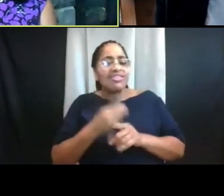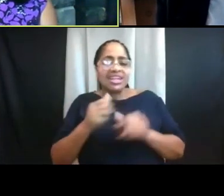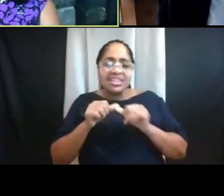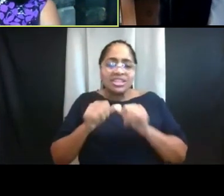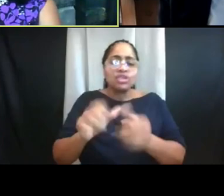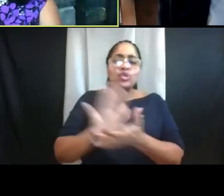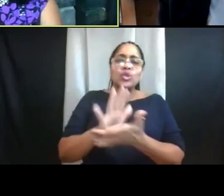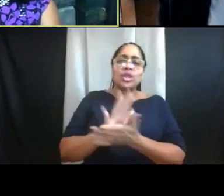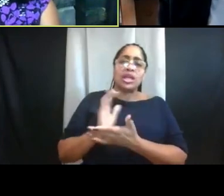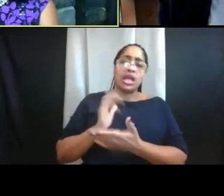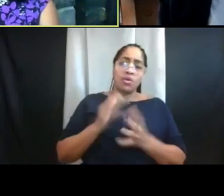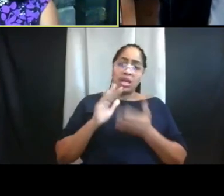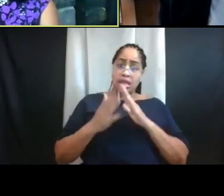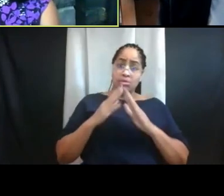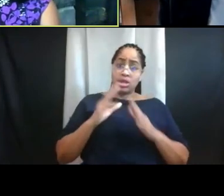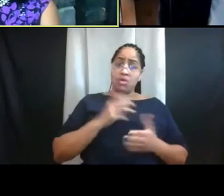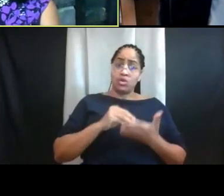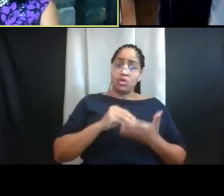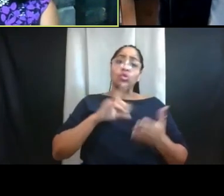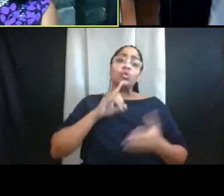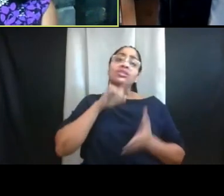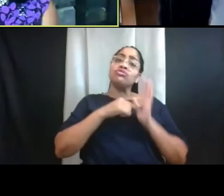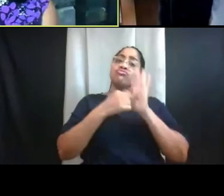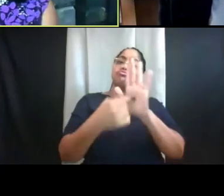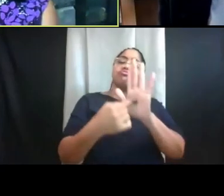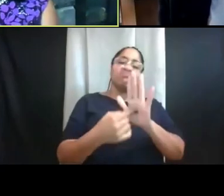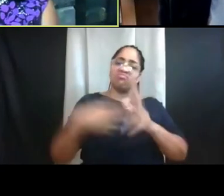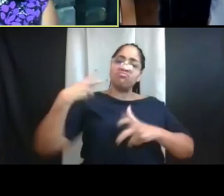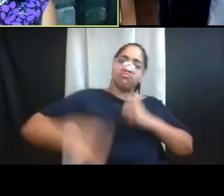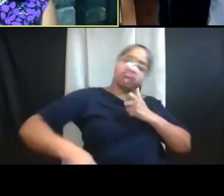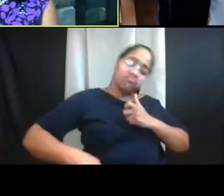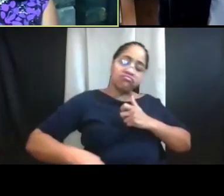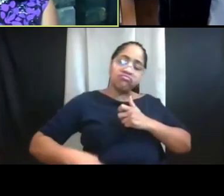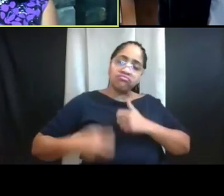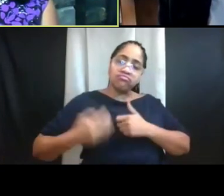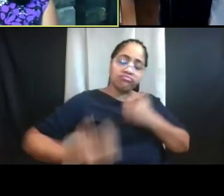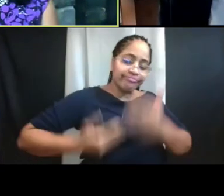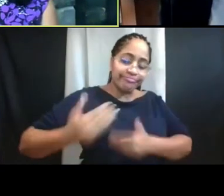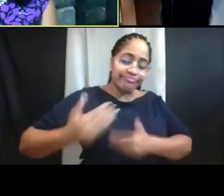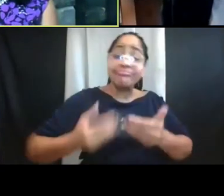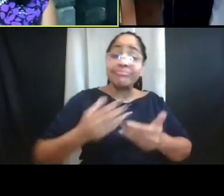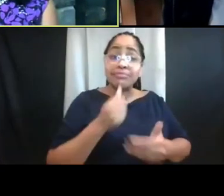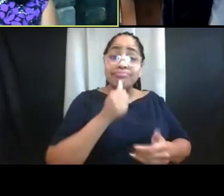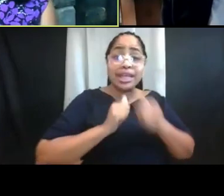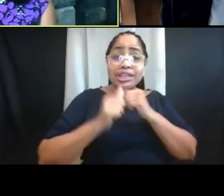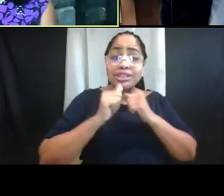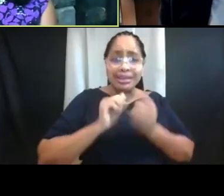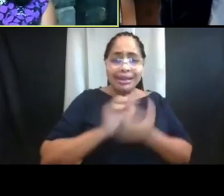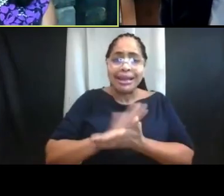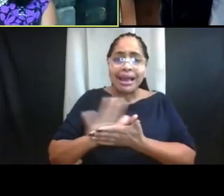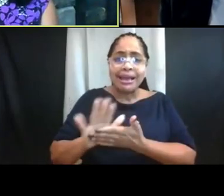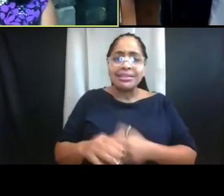Our community and our students have really shown grit and resilience and patience and kindness. Some of you have written to me and said,